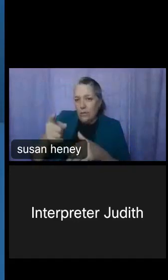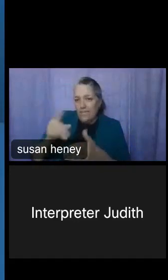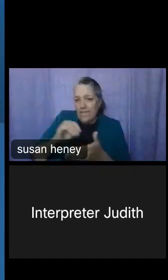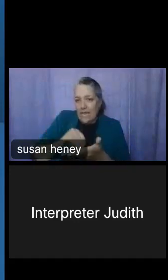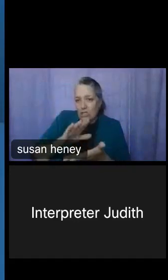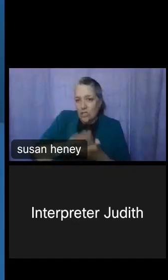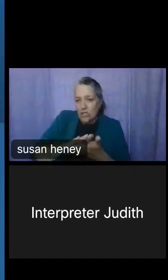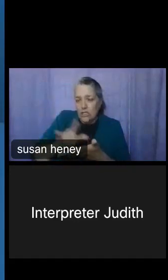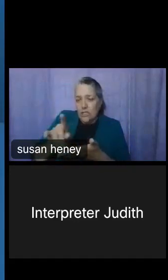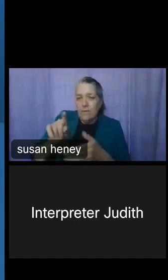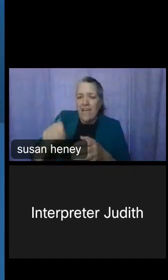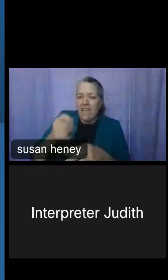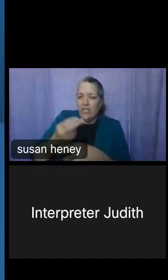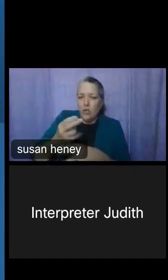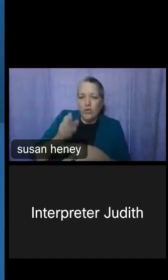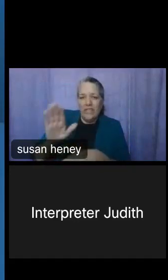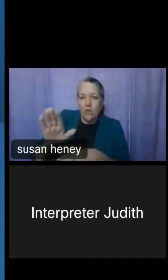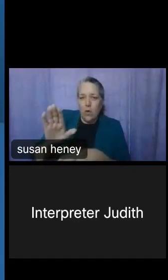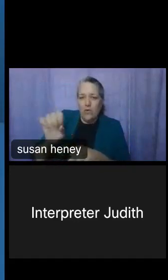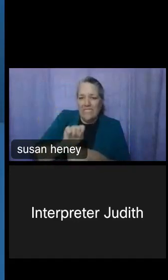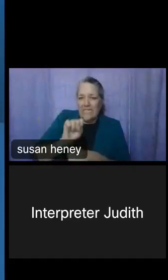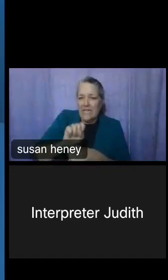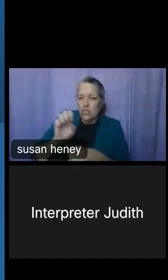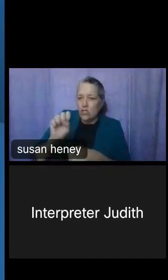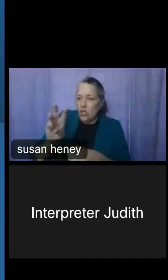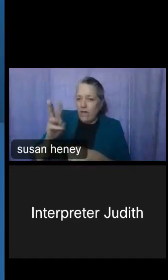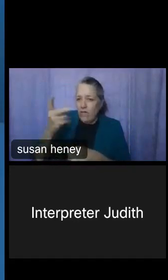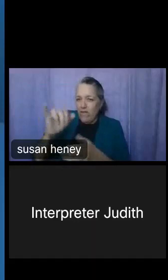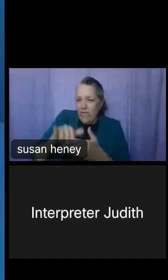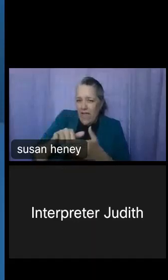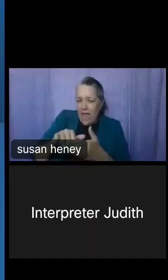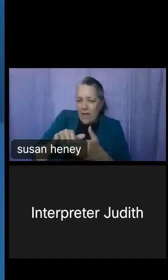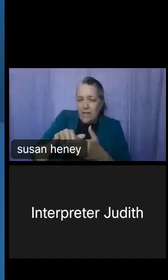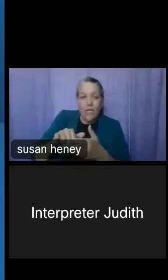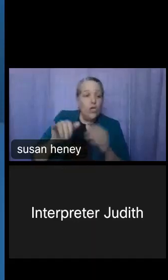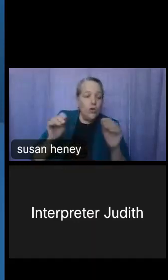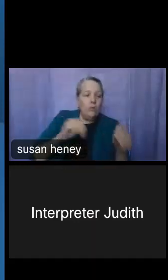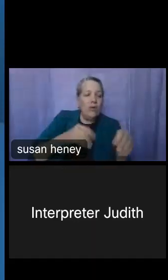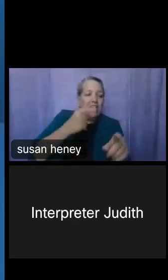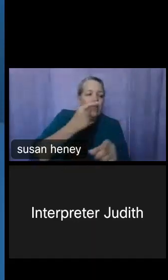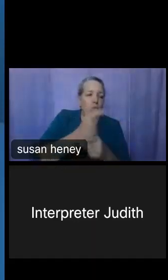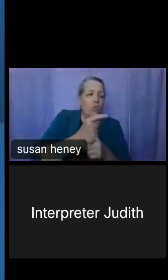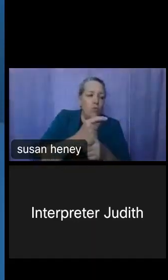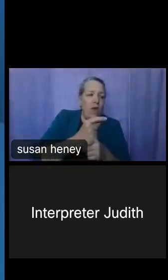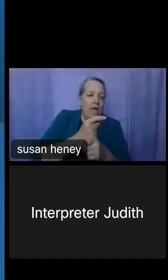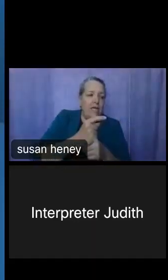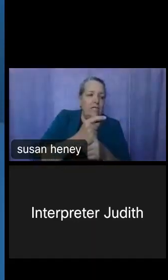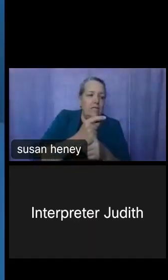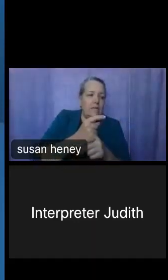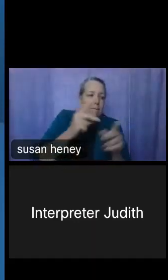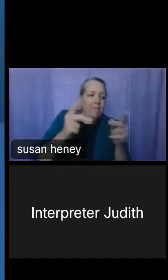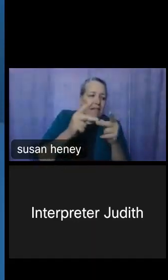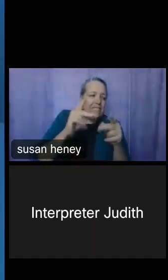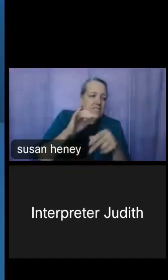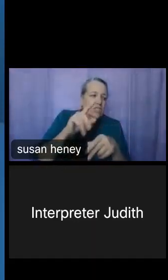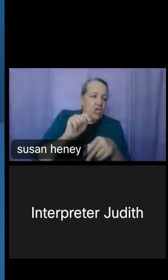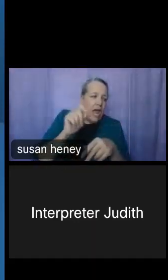Stacie Cochran-McNeal: Yes, and you put it in the correct -- you put it in the chat. That's perfect. Everyone can see -- Ana Arredondo: Oh, okay.